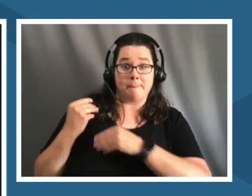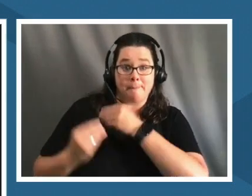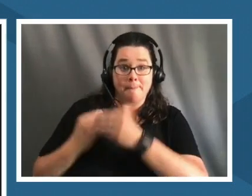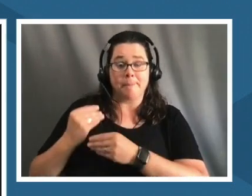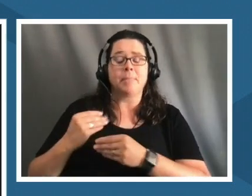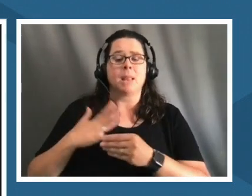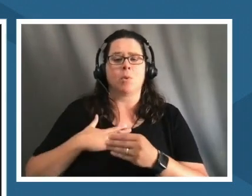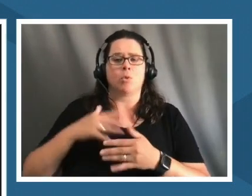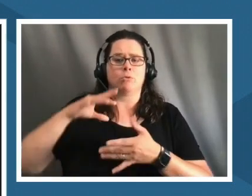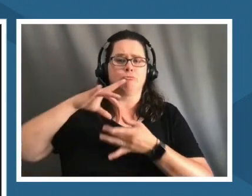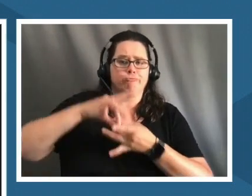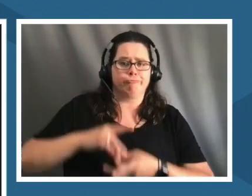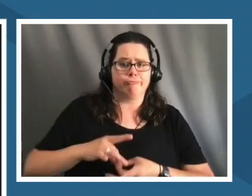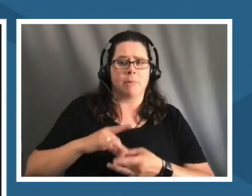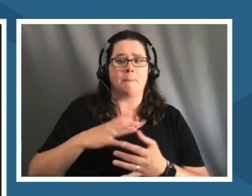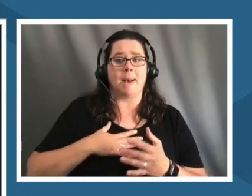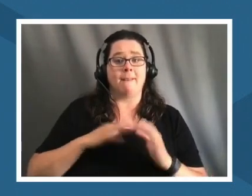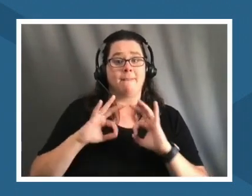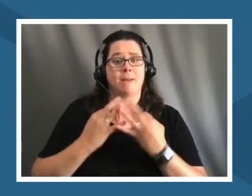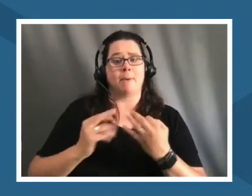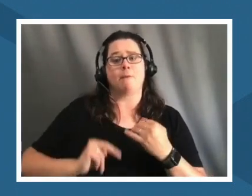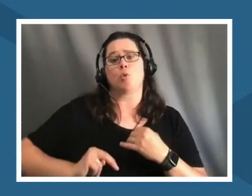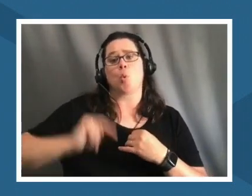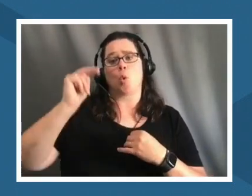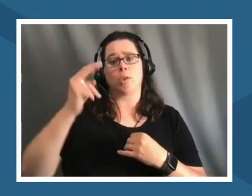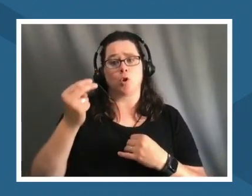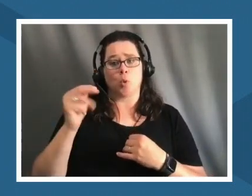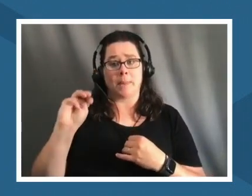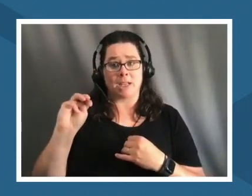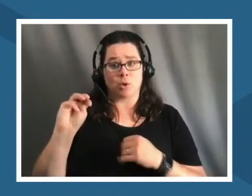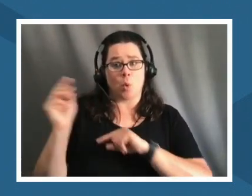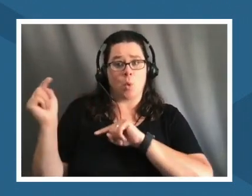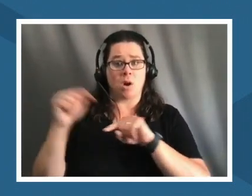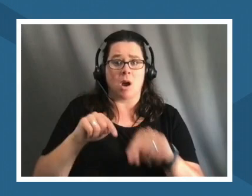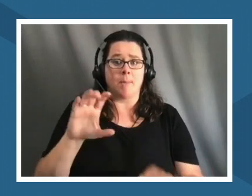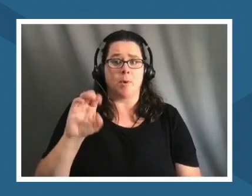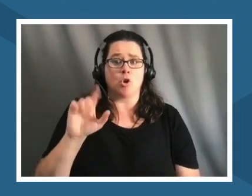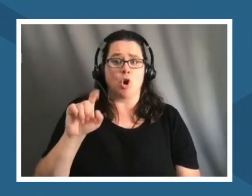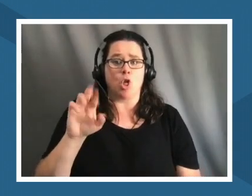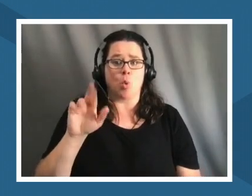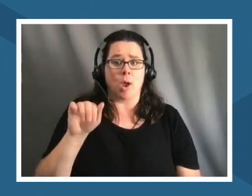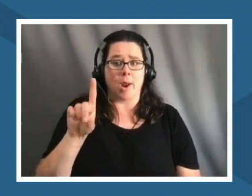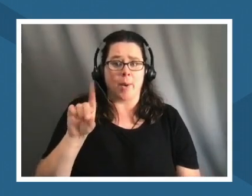new mexico and to come to colorado and i